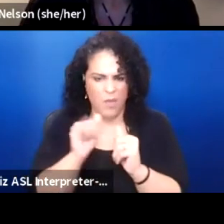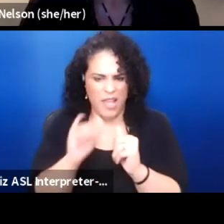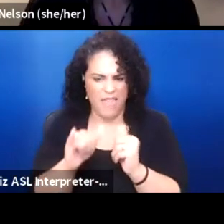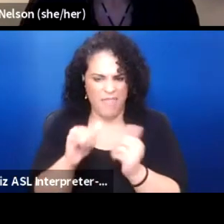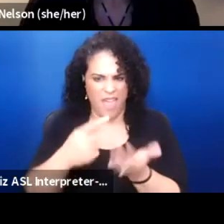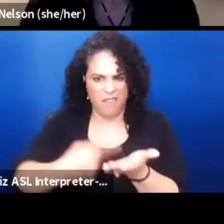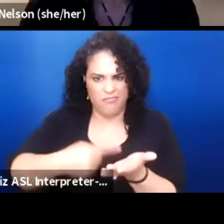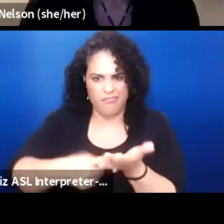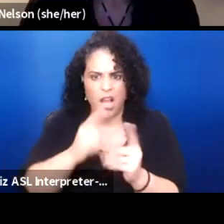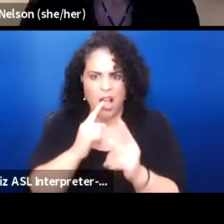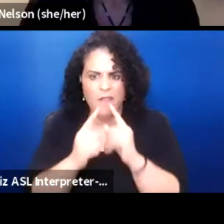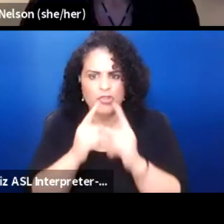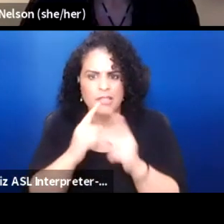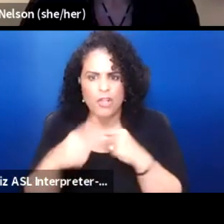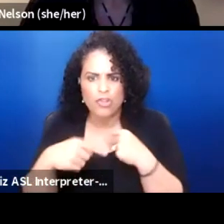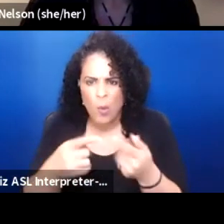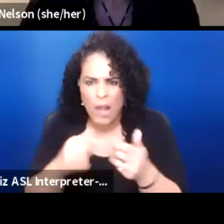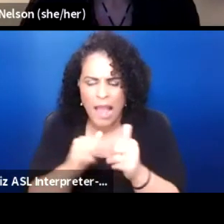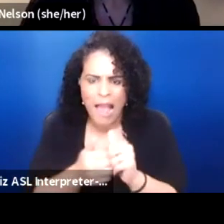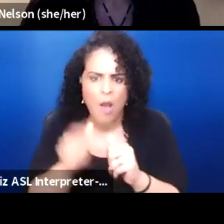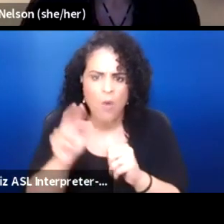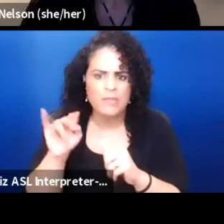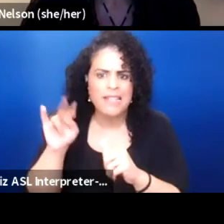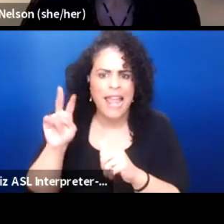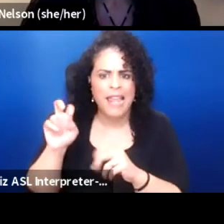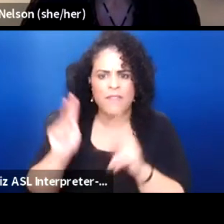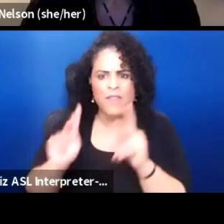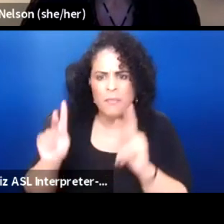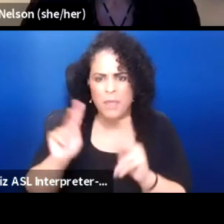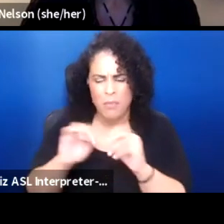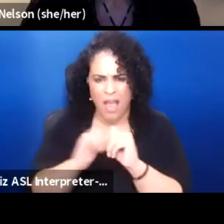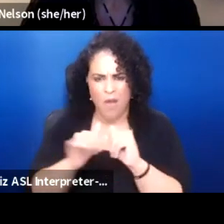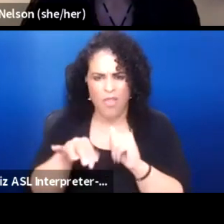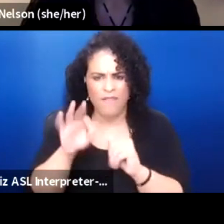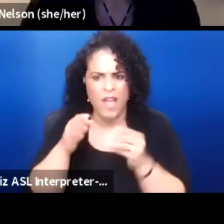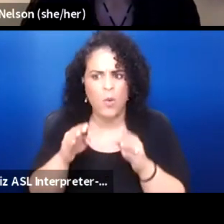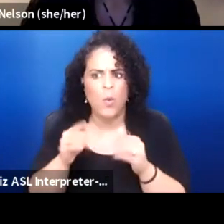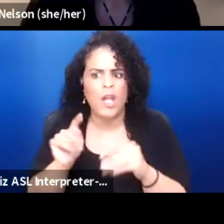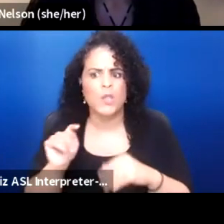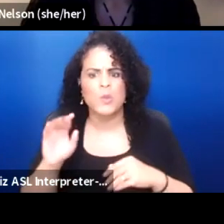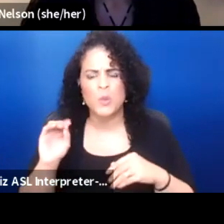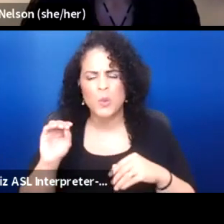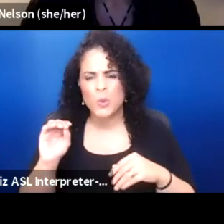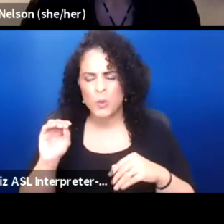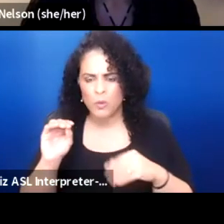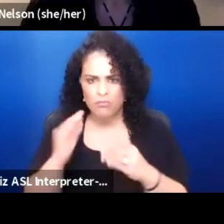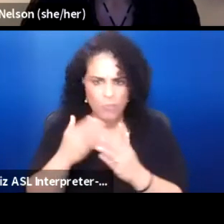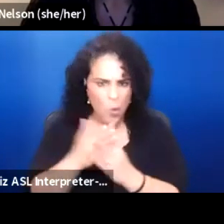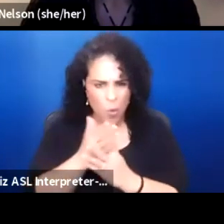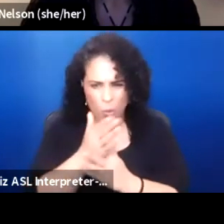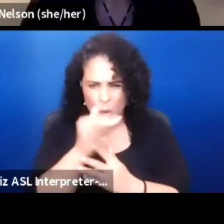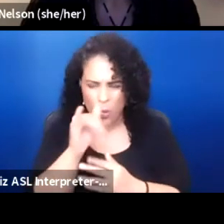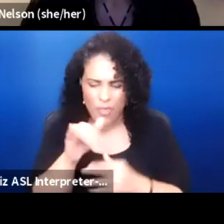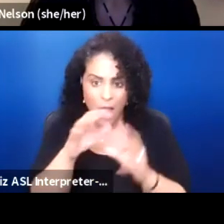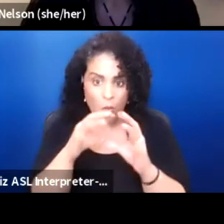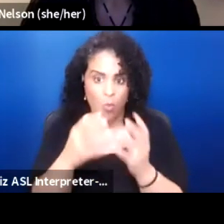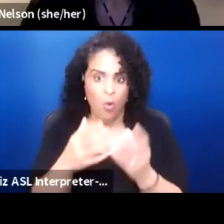and how to native people find a way to navigate that world where we really, at this point,